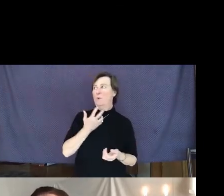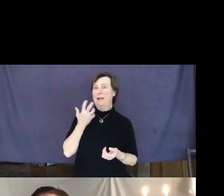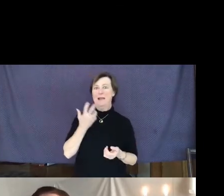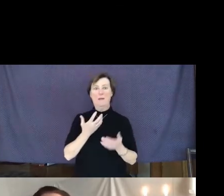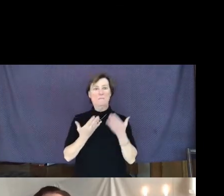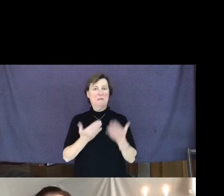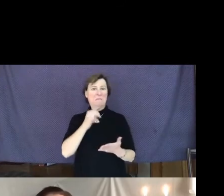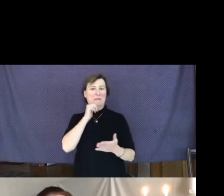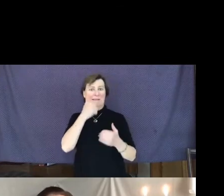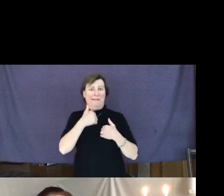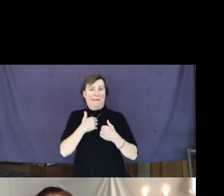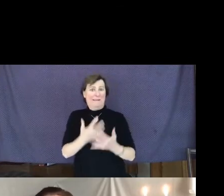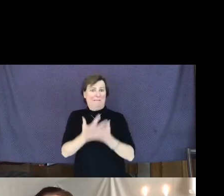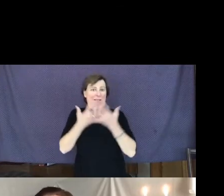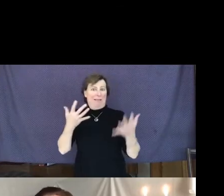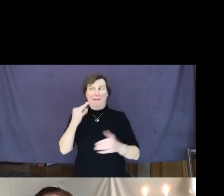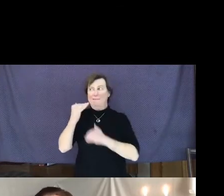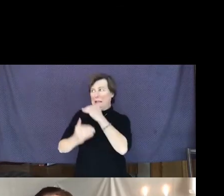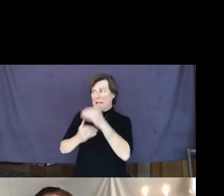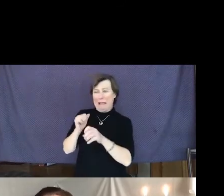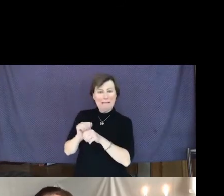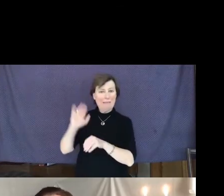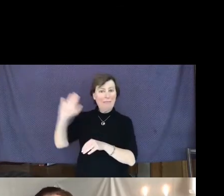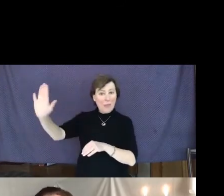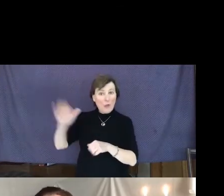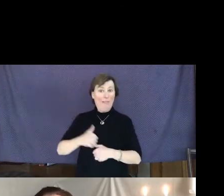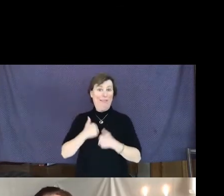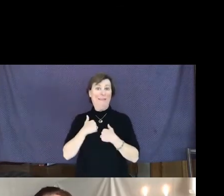kindness in their life. Does such a